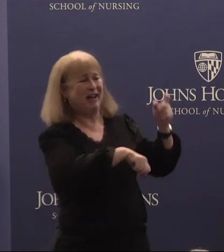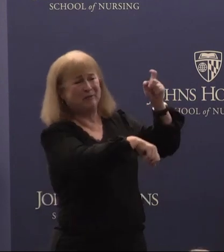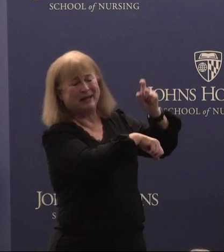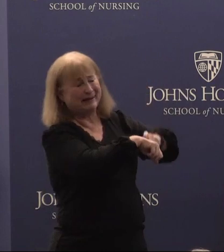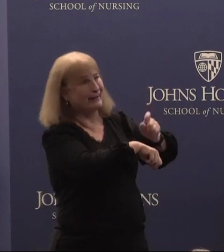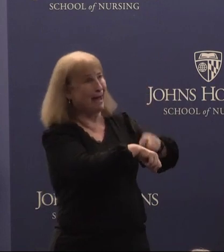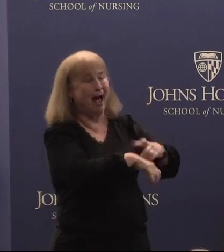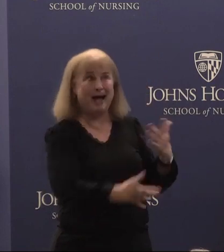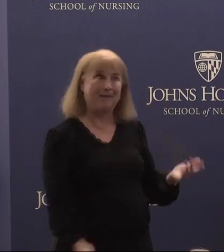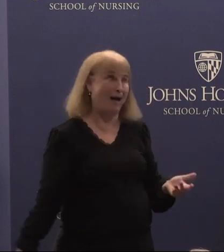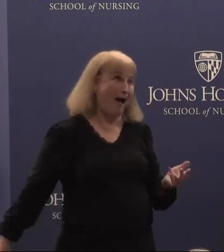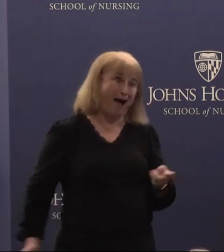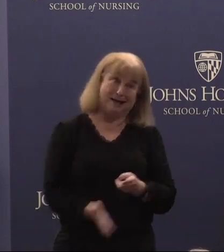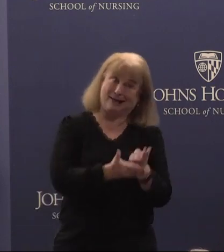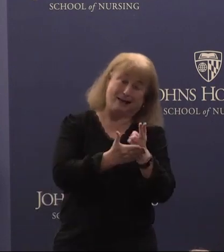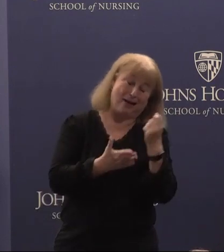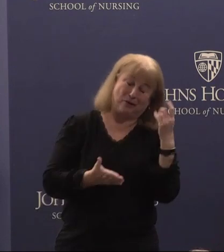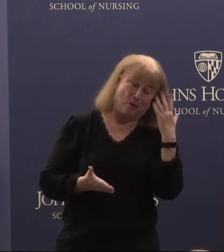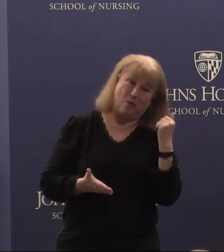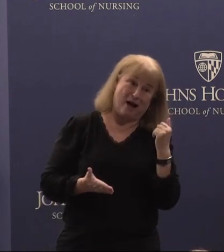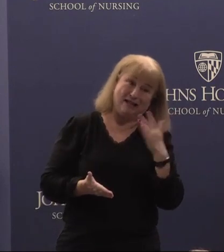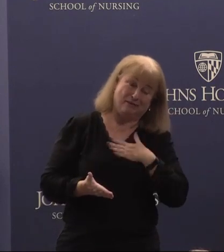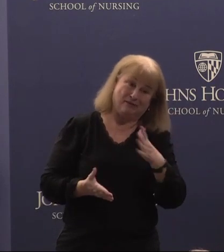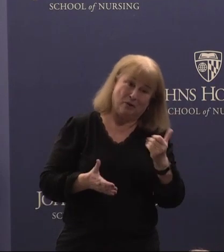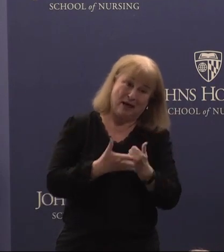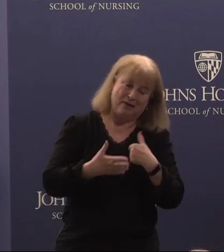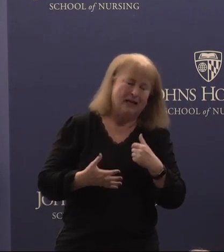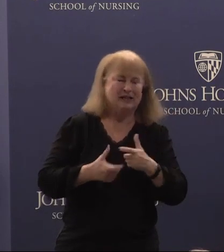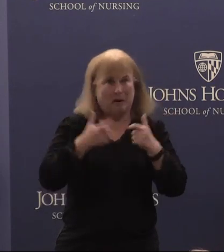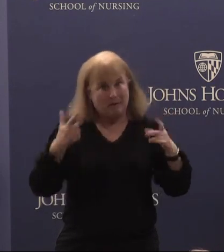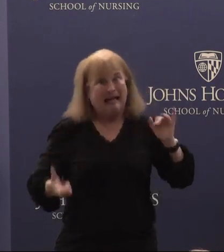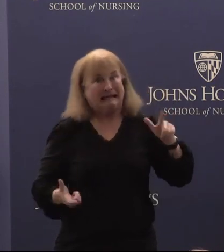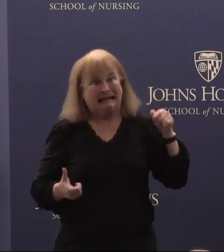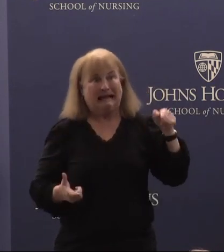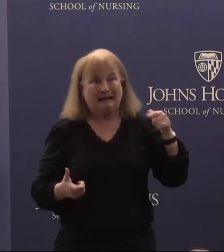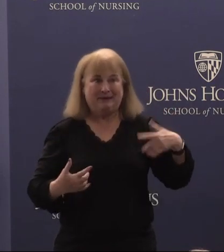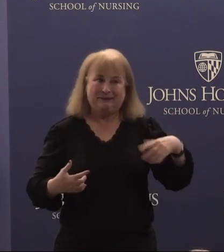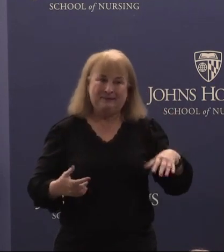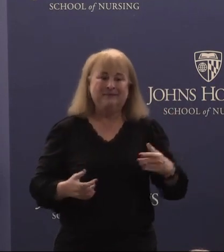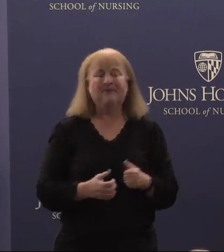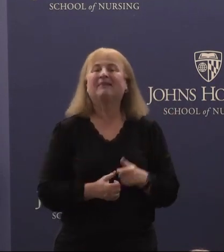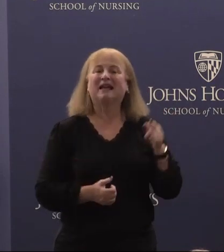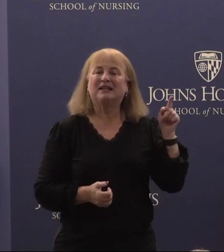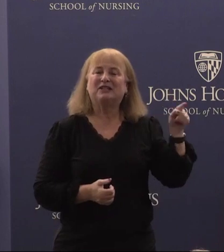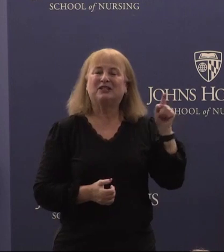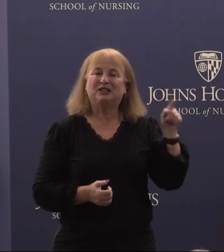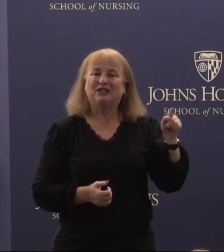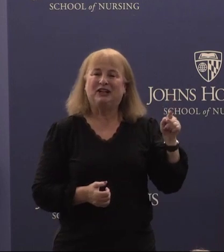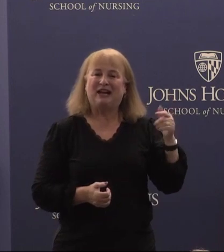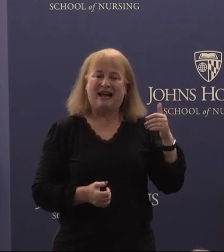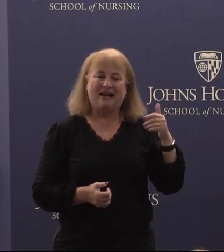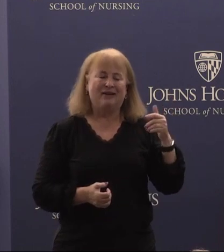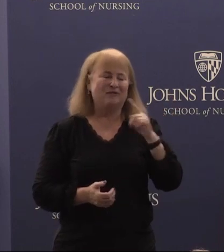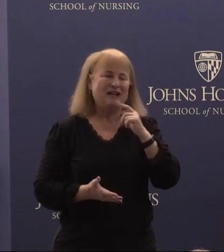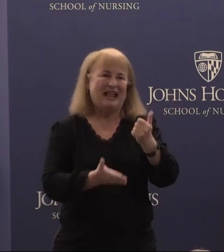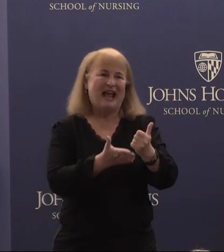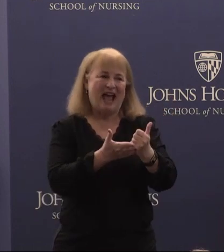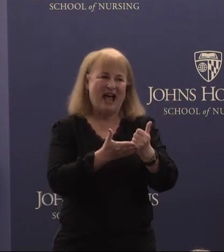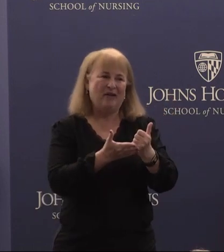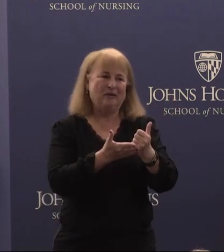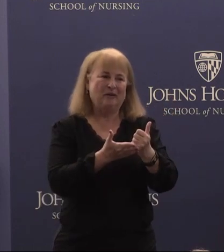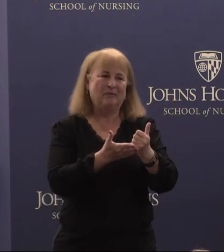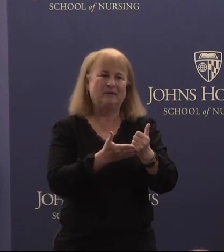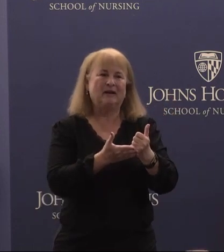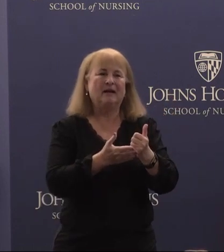to be honest. She's such a big deal and she has really helped bend the arc of my career in I think